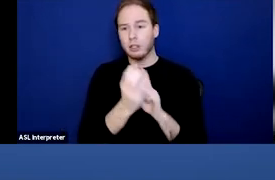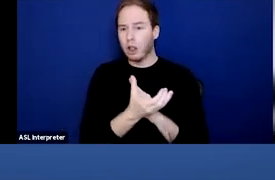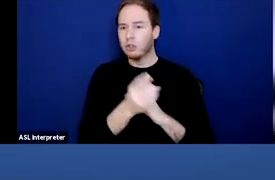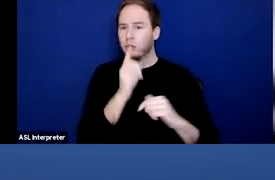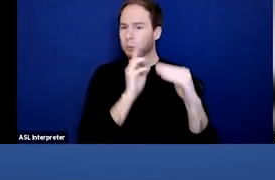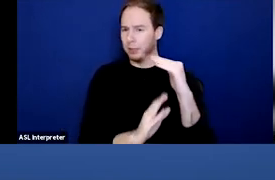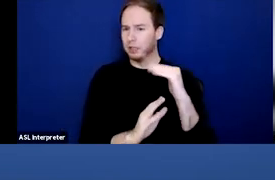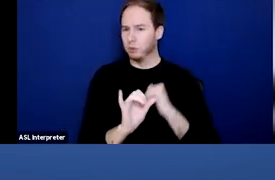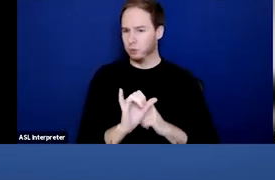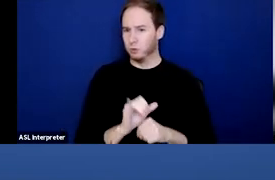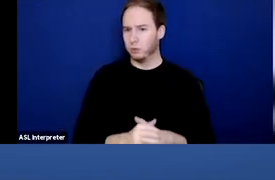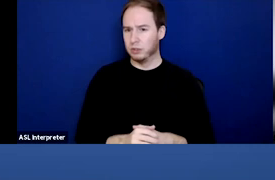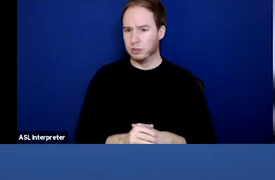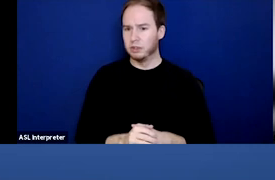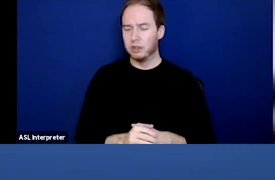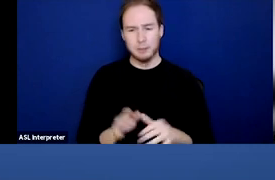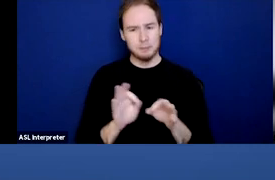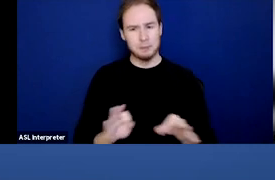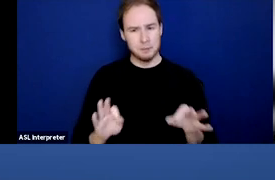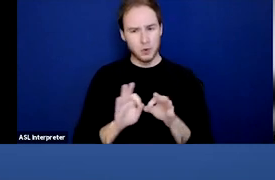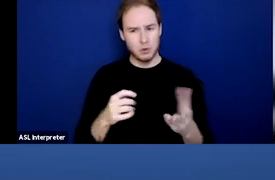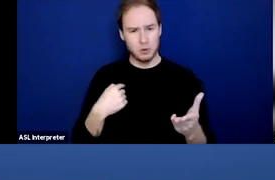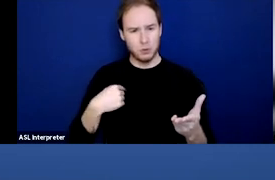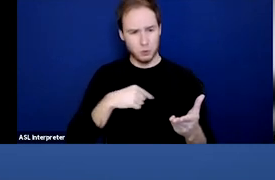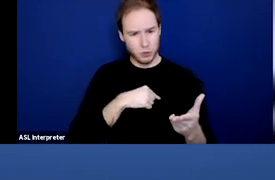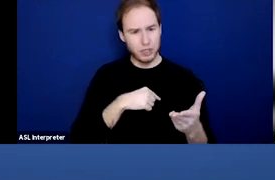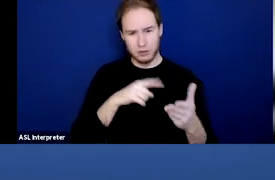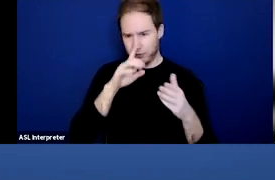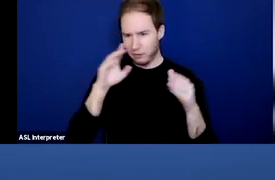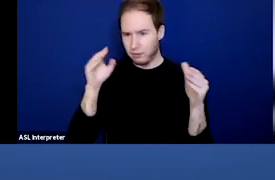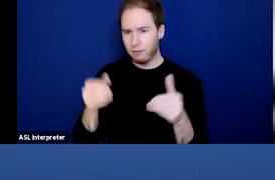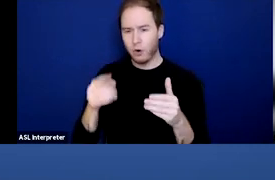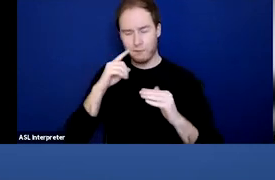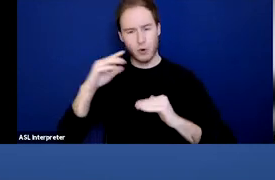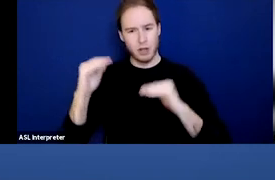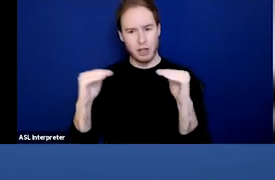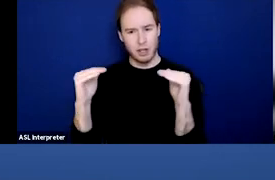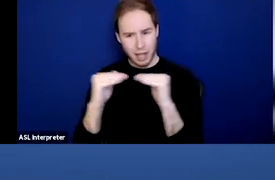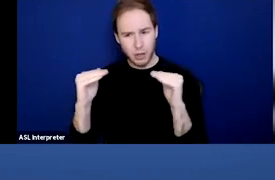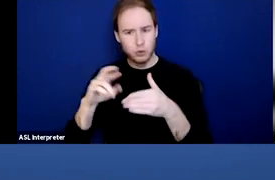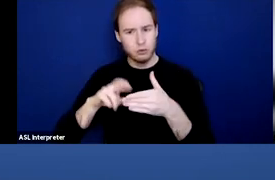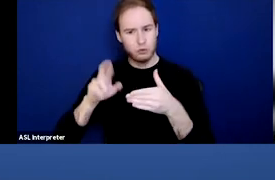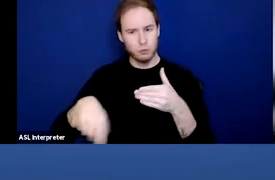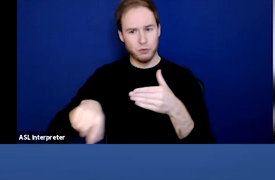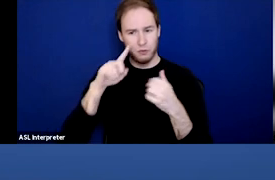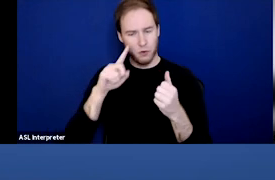And it's important that with that, we focus on equity and equitable outcomes for marginalized populations.